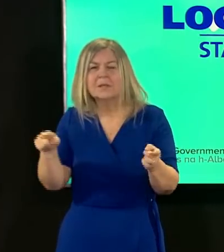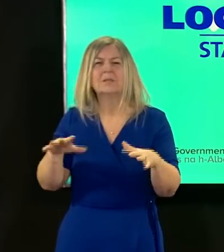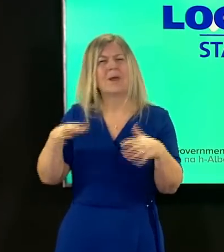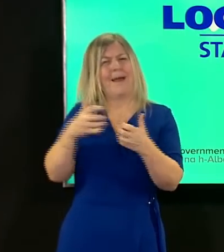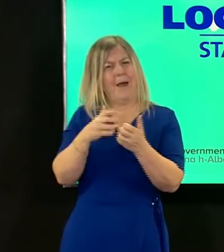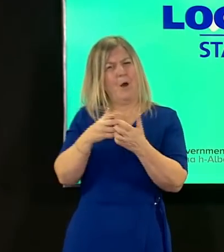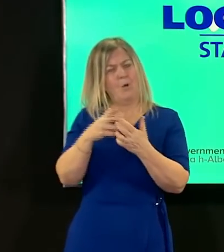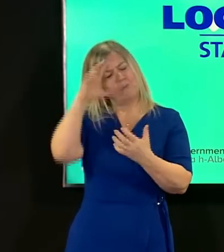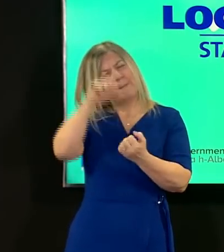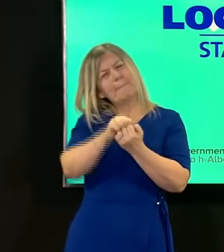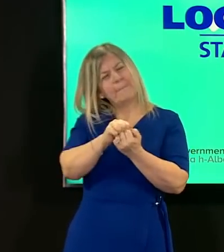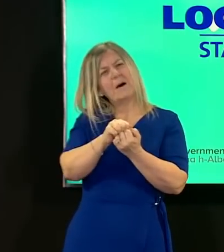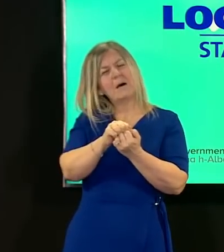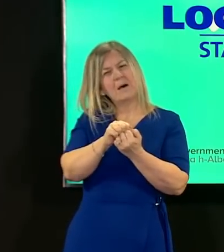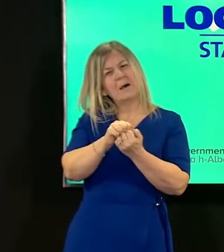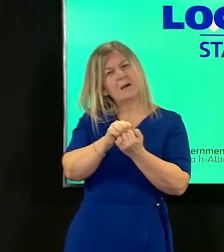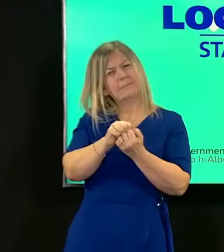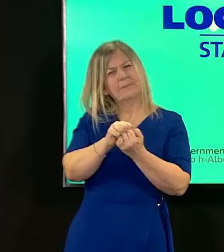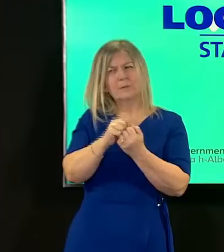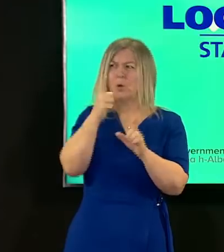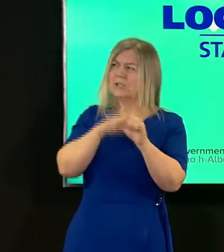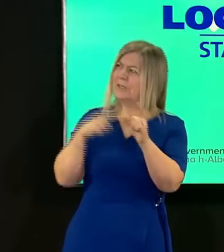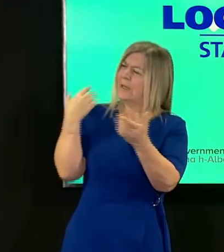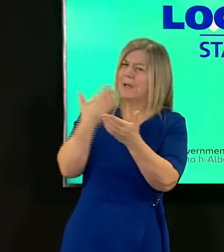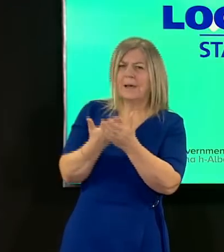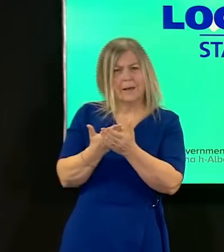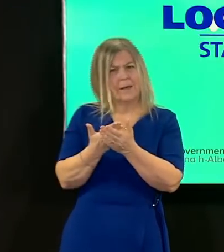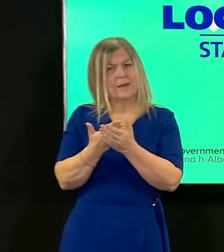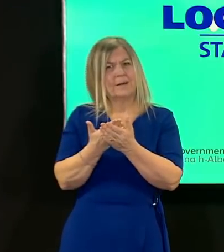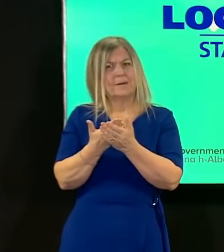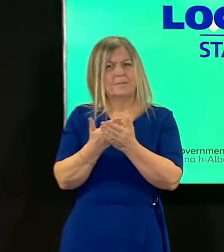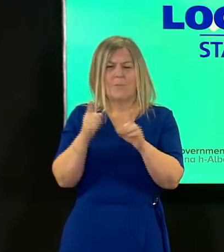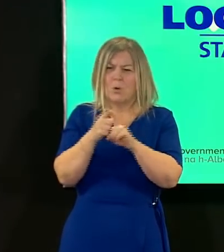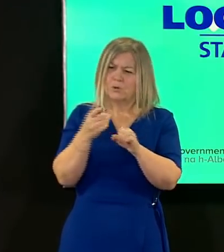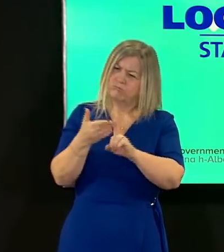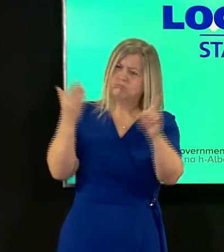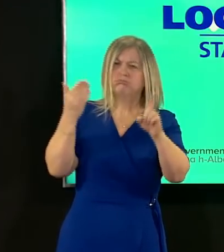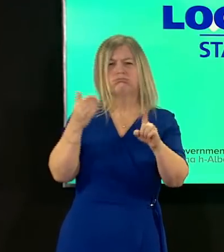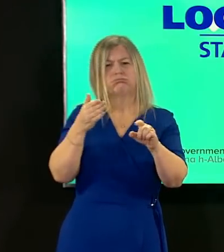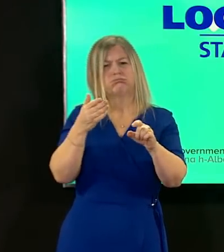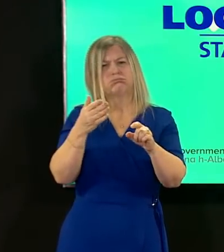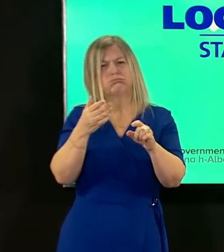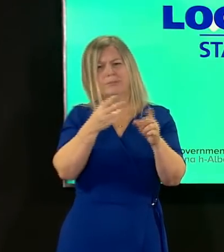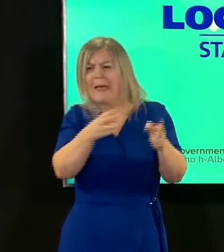loss of life and the sacrifices people have made and we will say more about that in the coming days